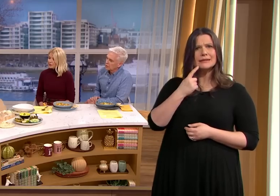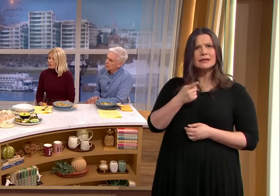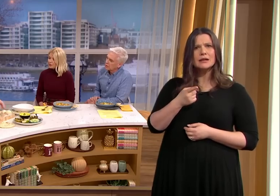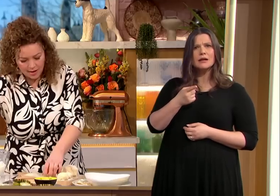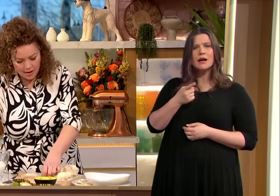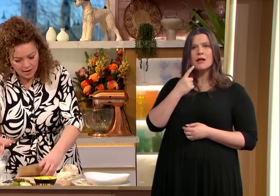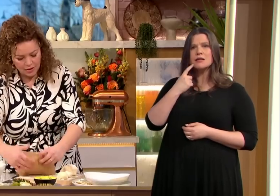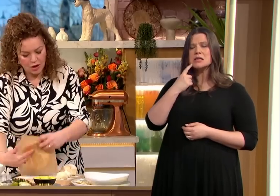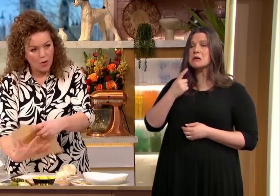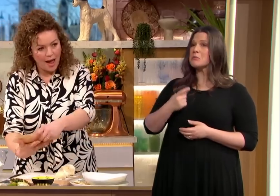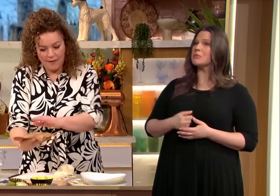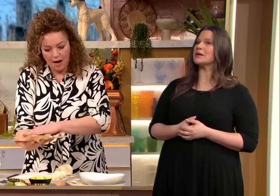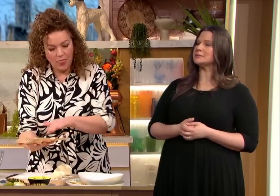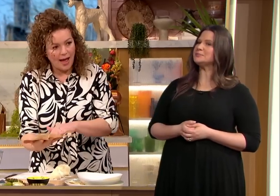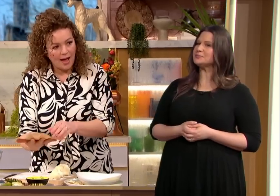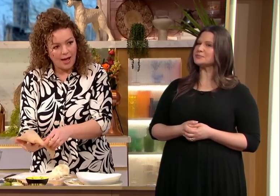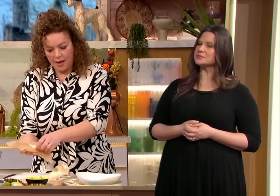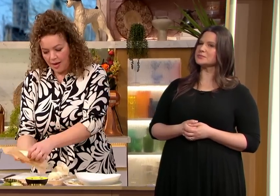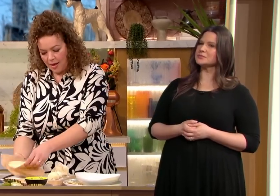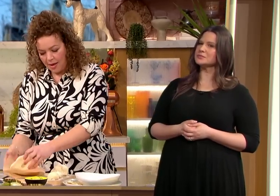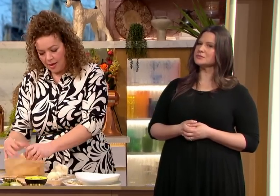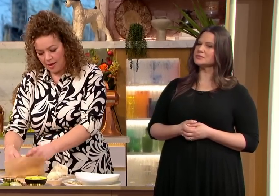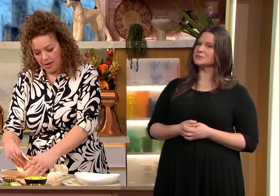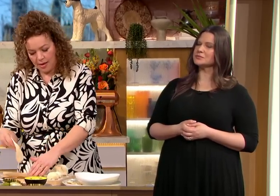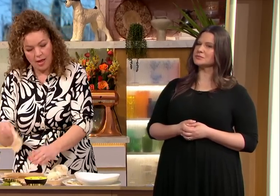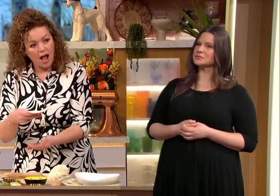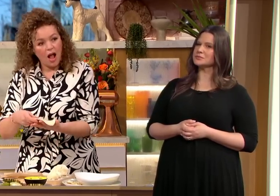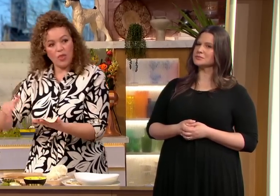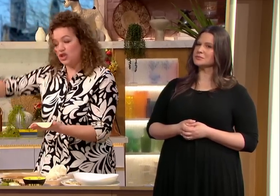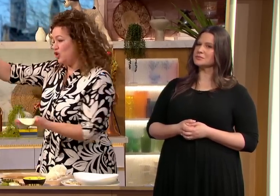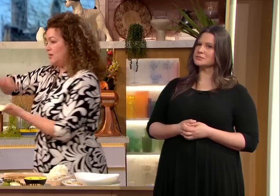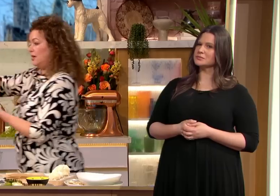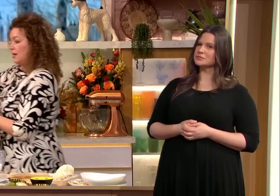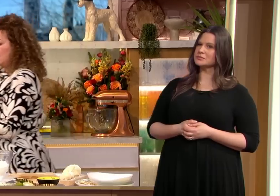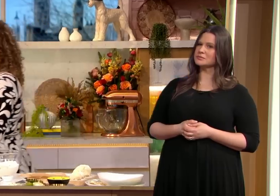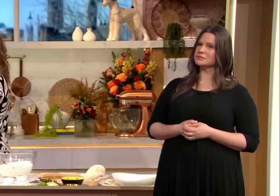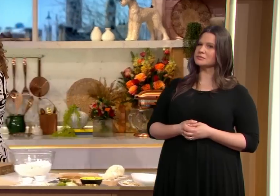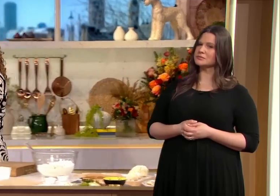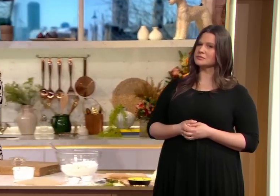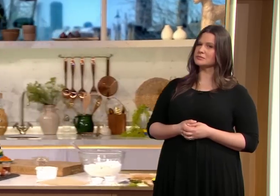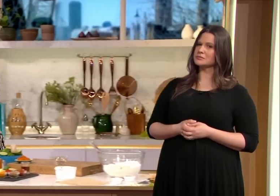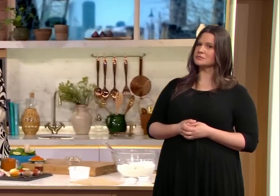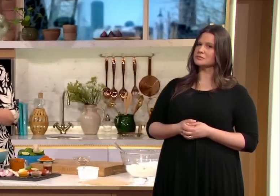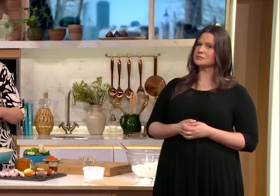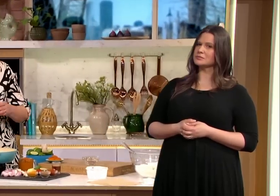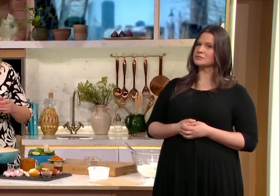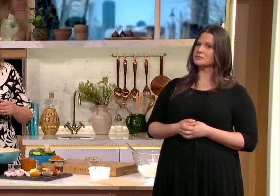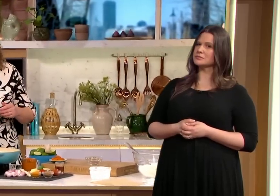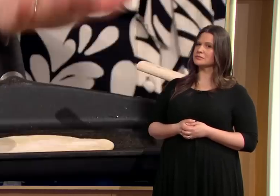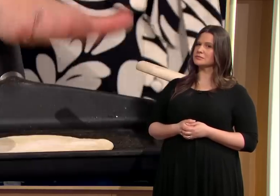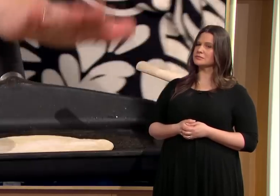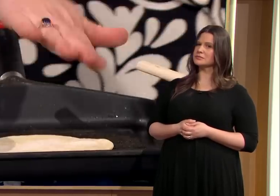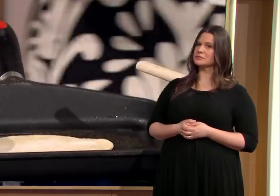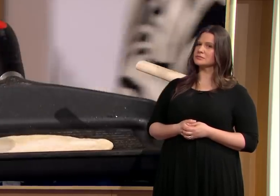is super easy and then flatten It Out roll it out and then pop it onto a griddle pan that is